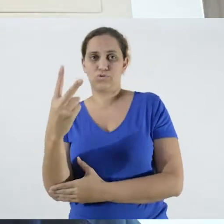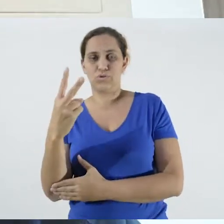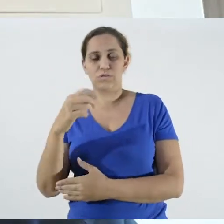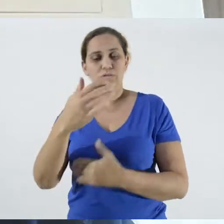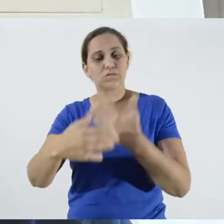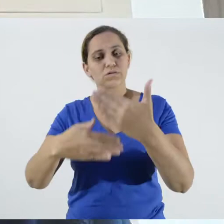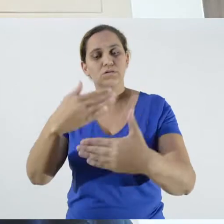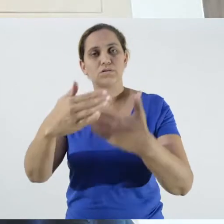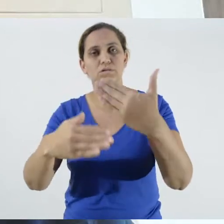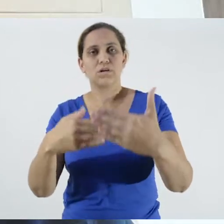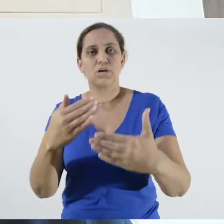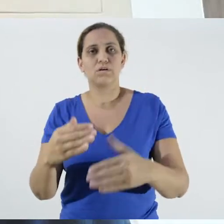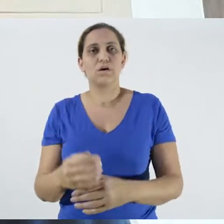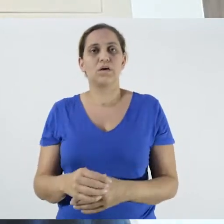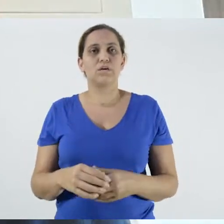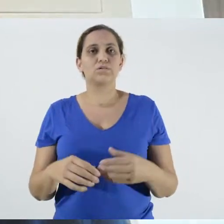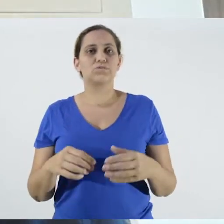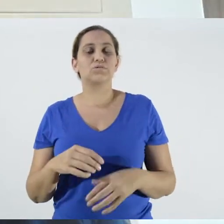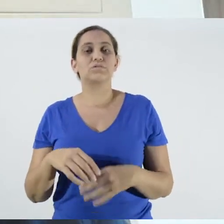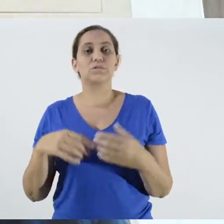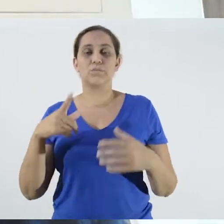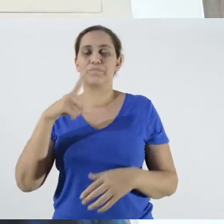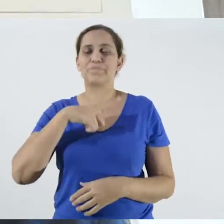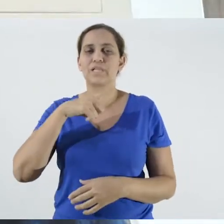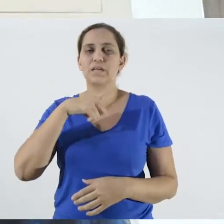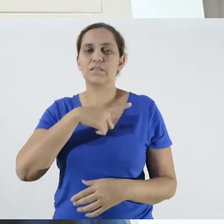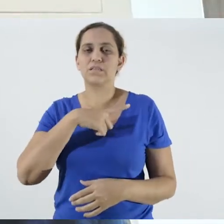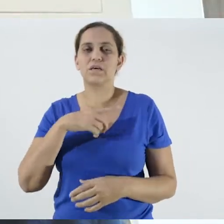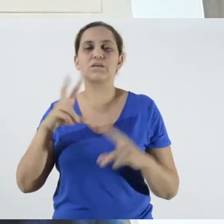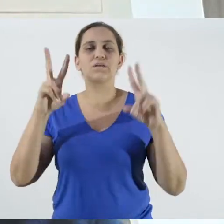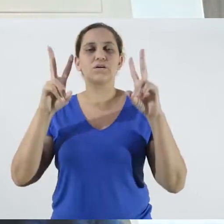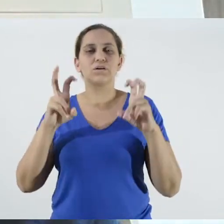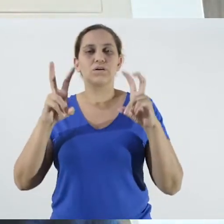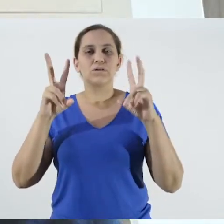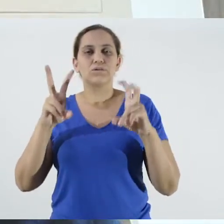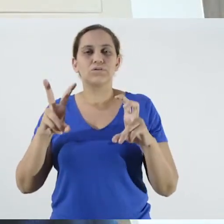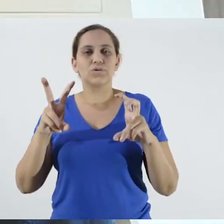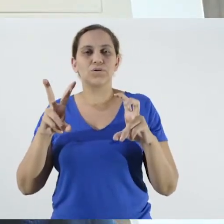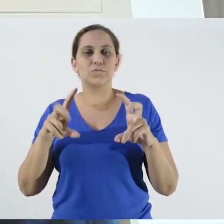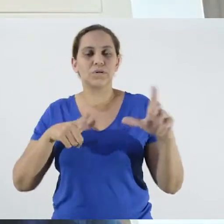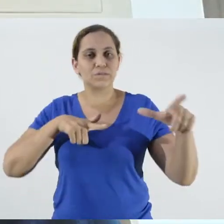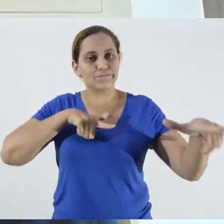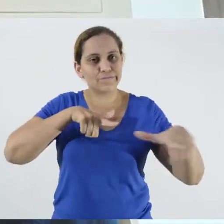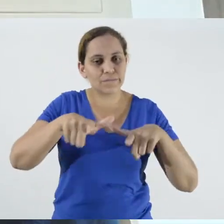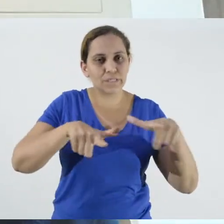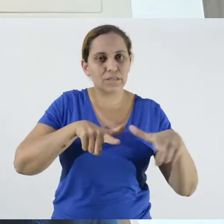One is about refrigerator workers, and the other about